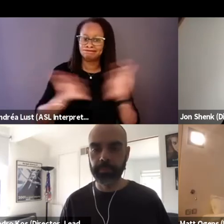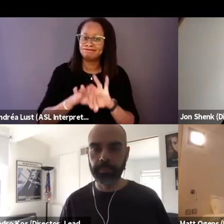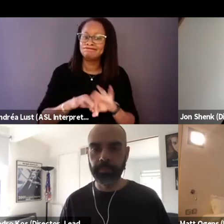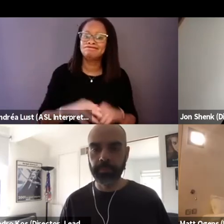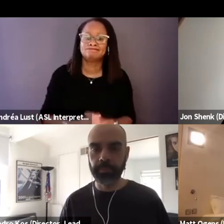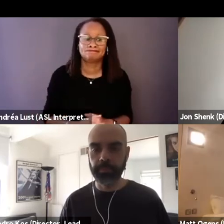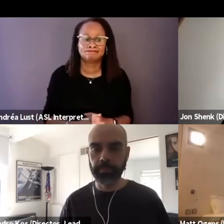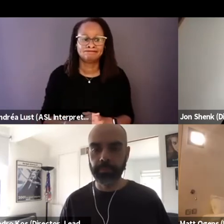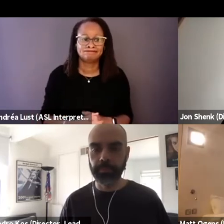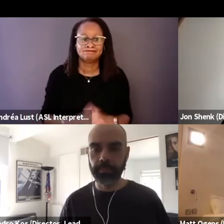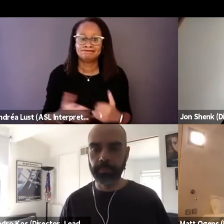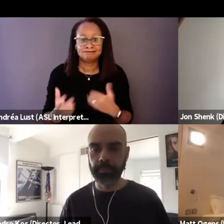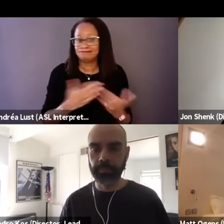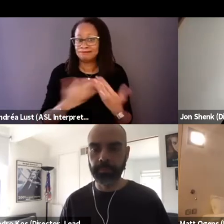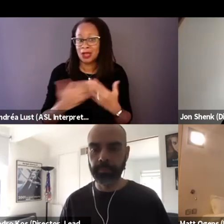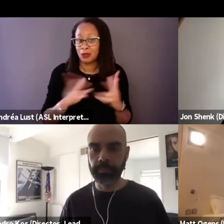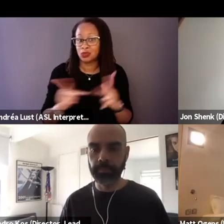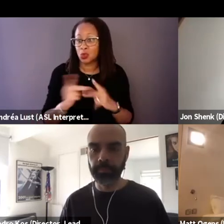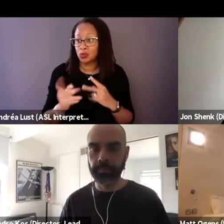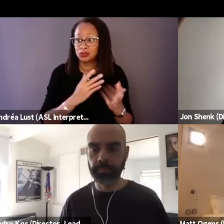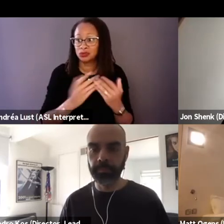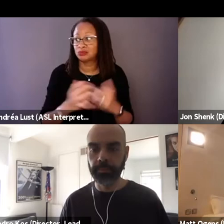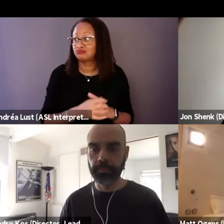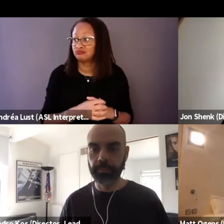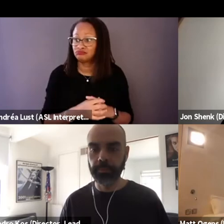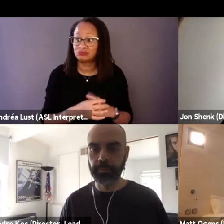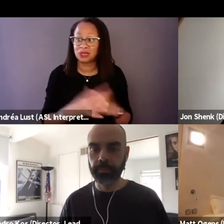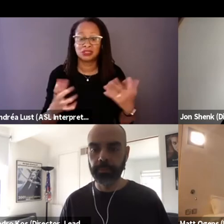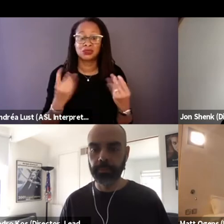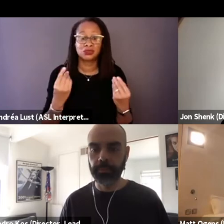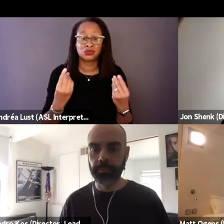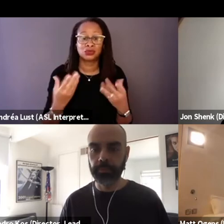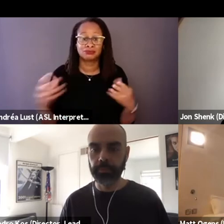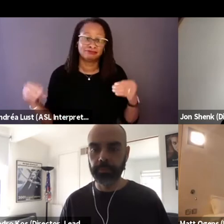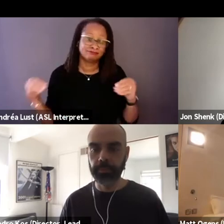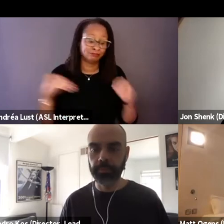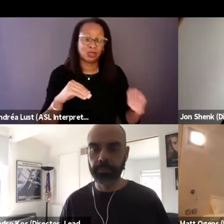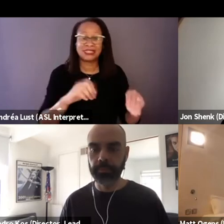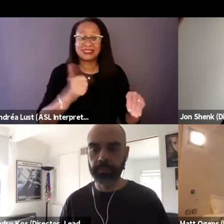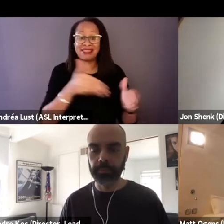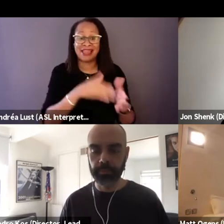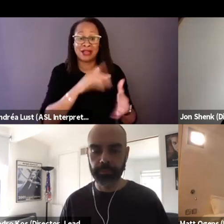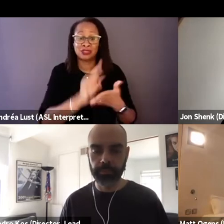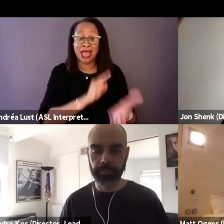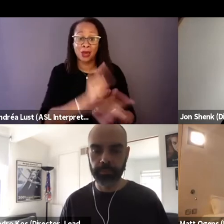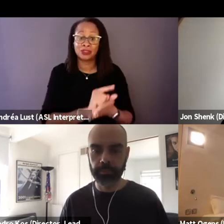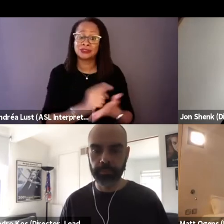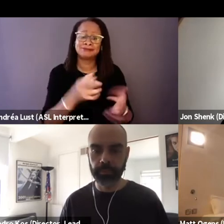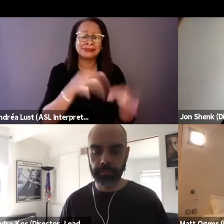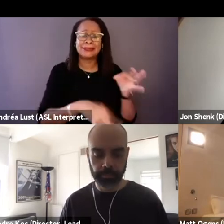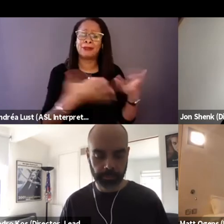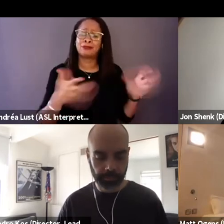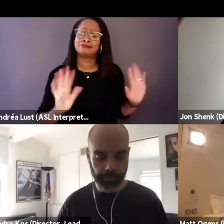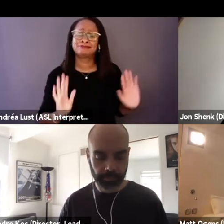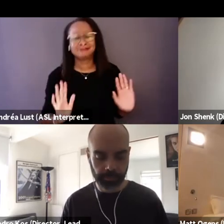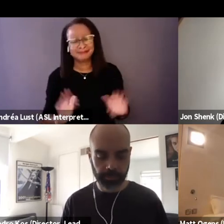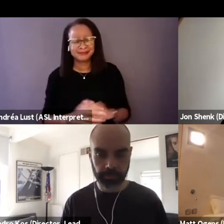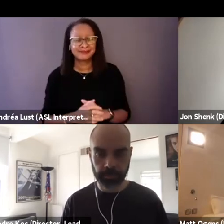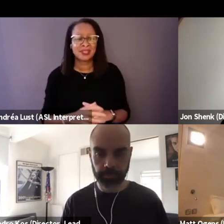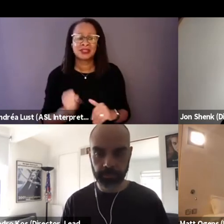anywhere in the world, just to put in our 10,000 hours. And yeah, so he opened up pretty quickly.